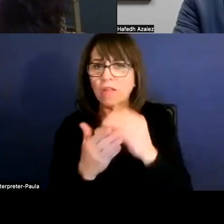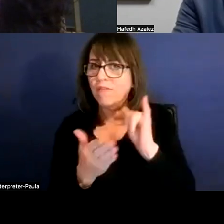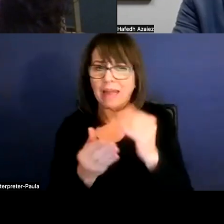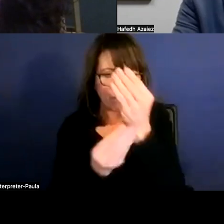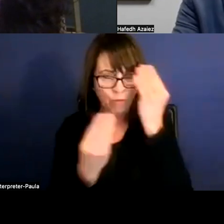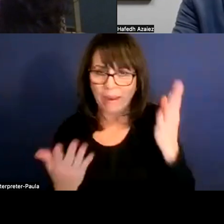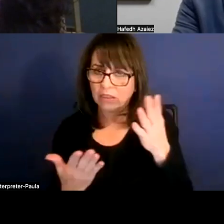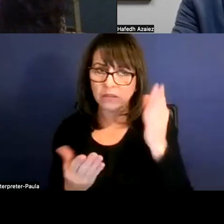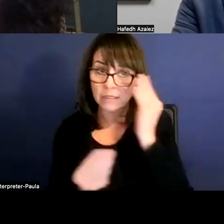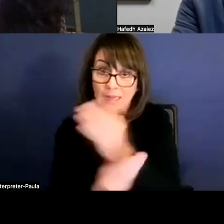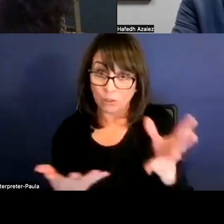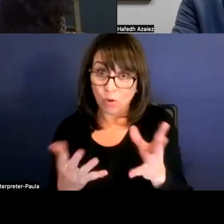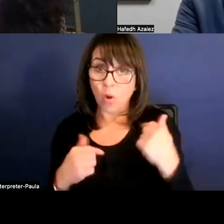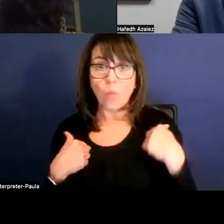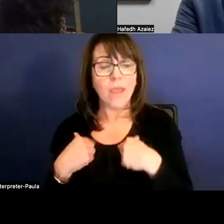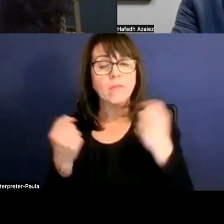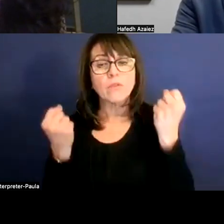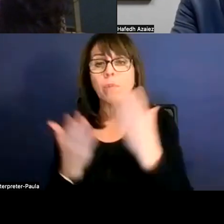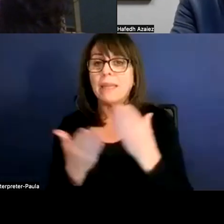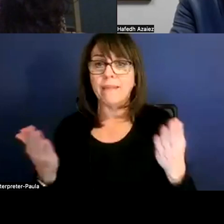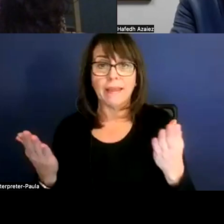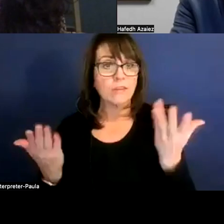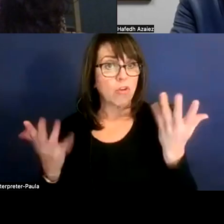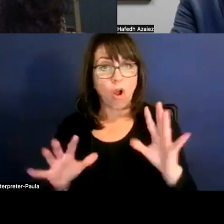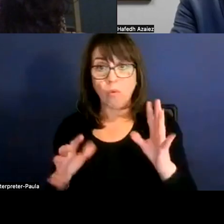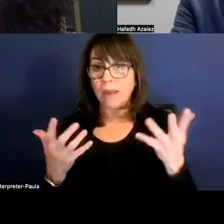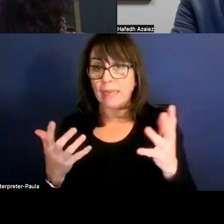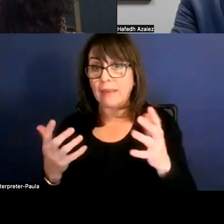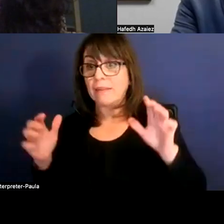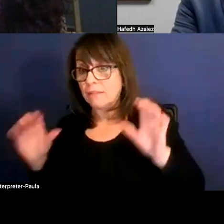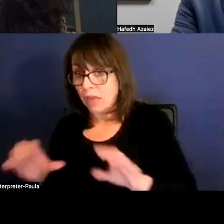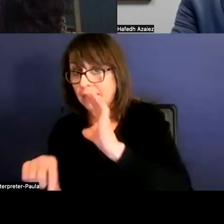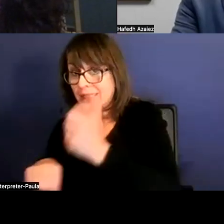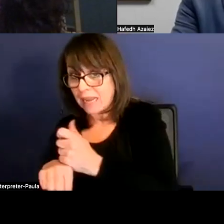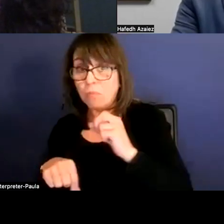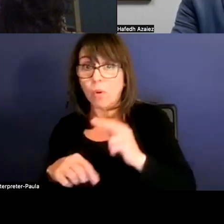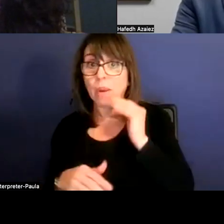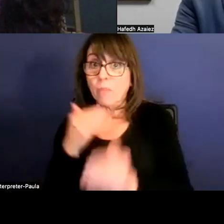We have so many different things that already either done or in the works already.